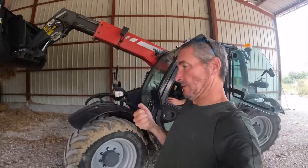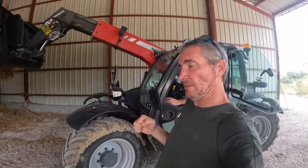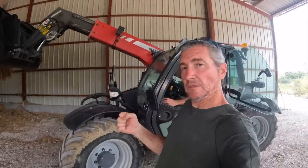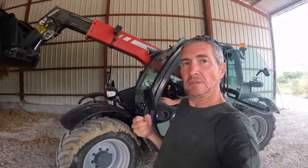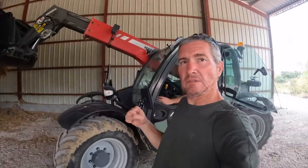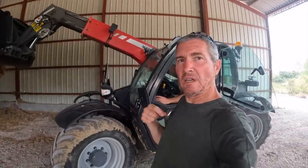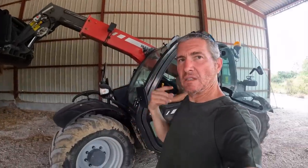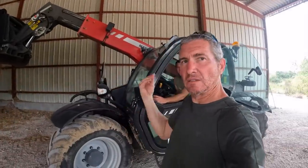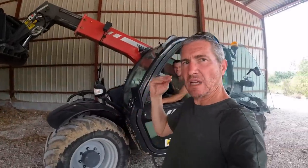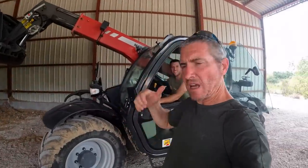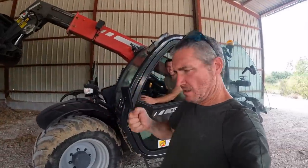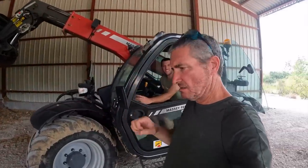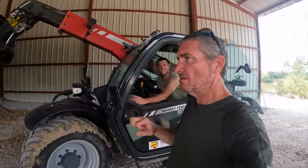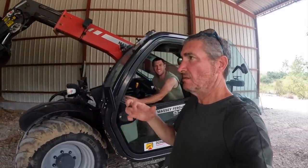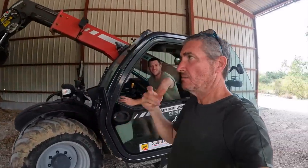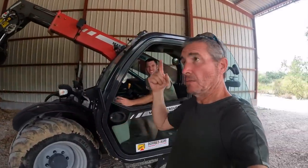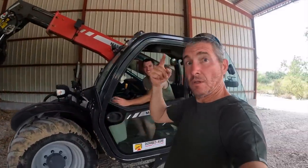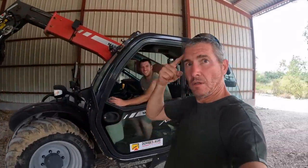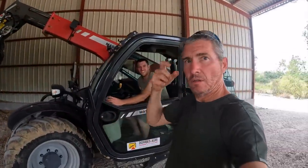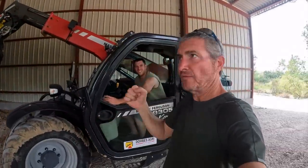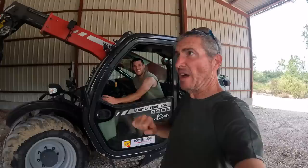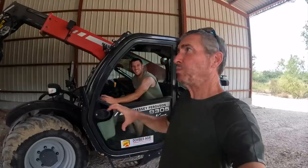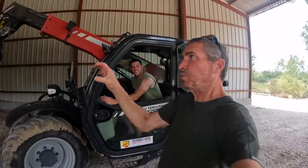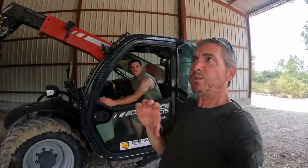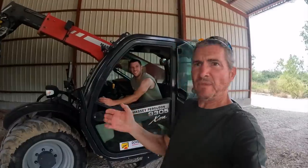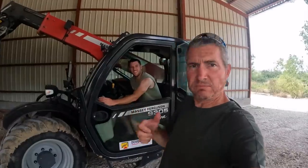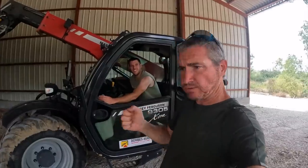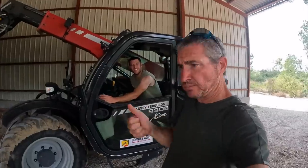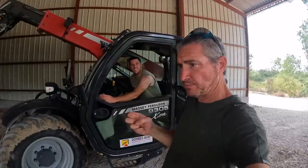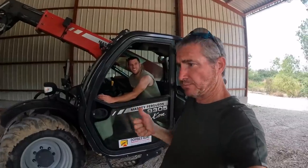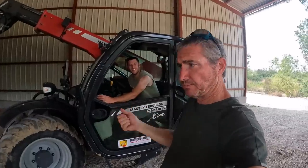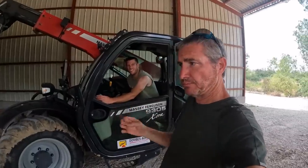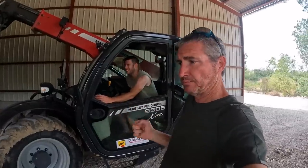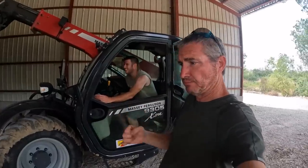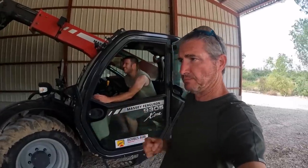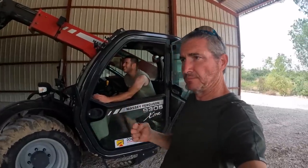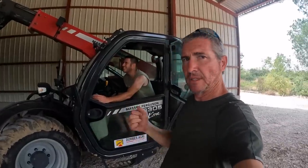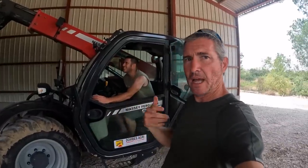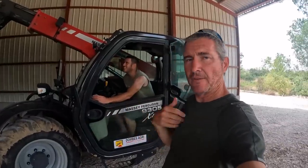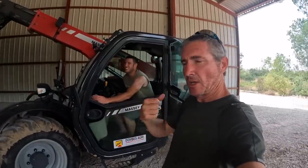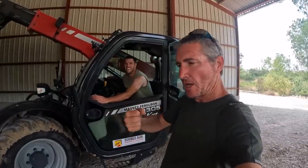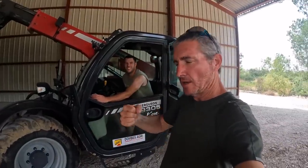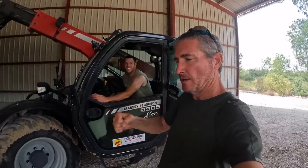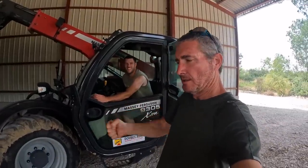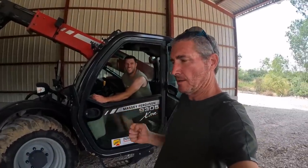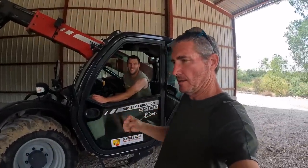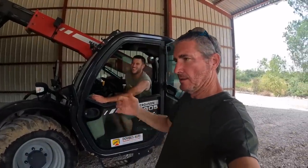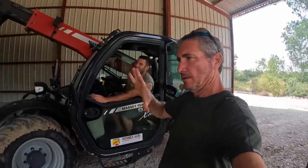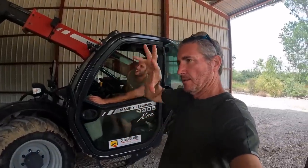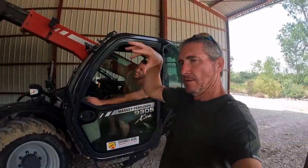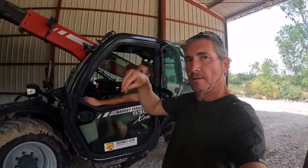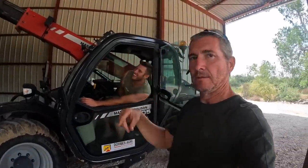and you have to think fast and keep moving with the buttons and lever.